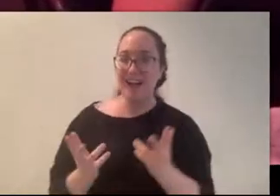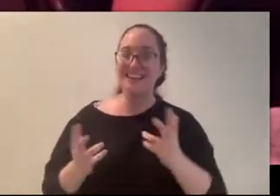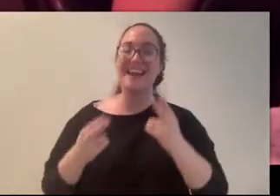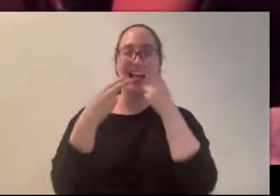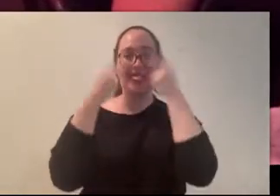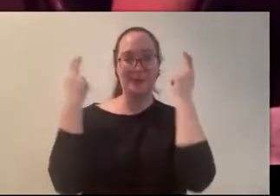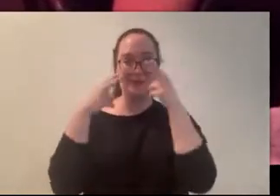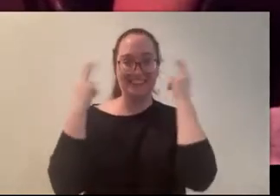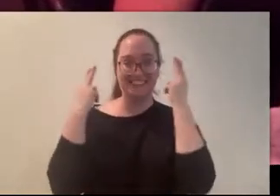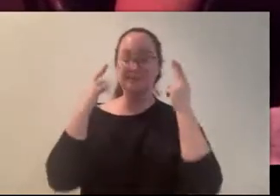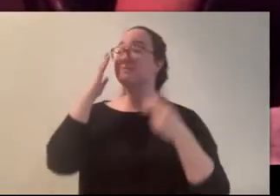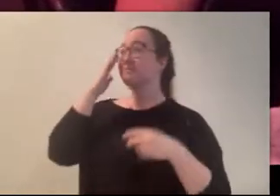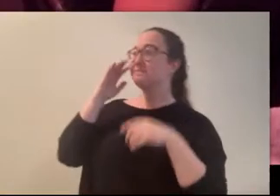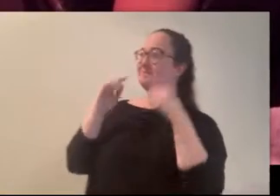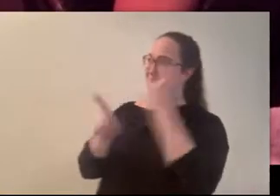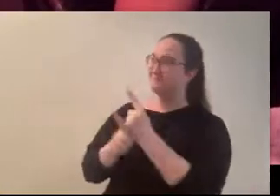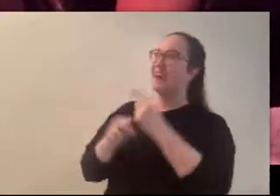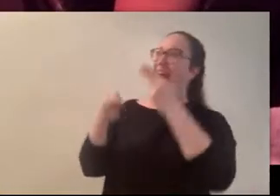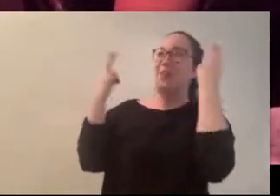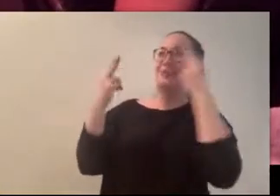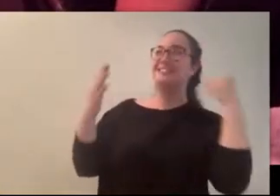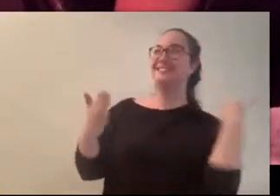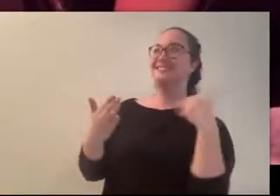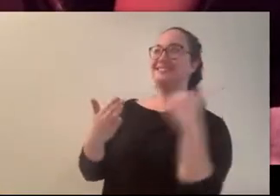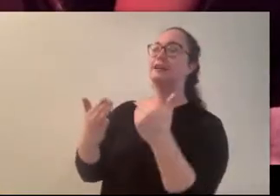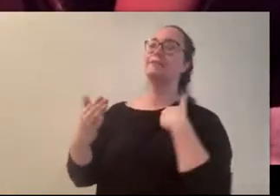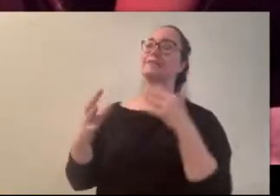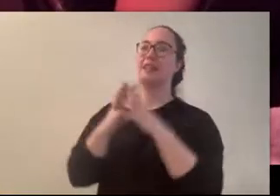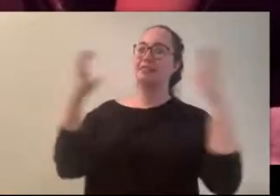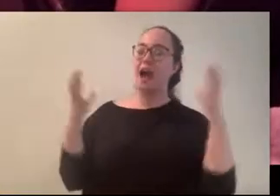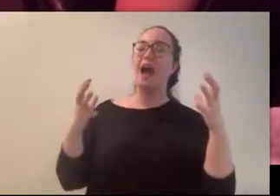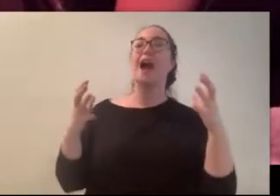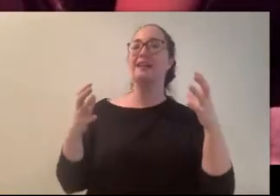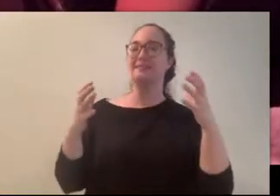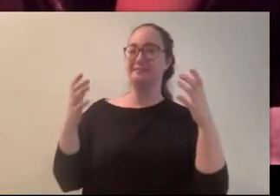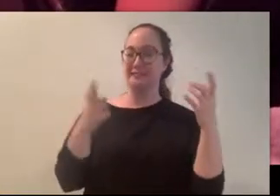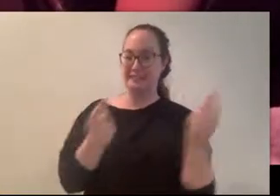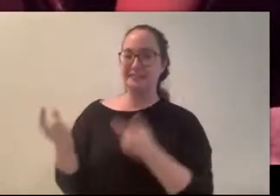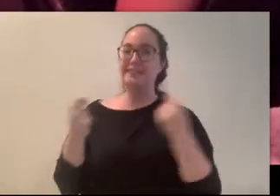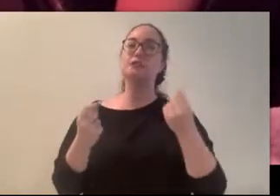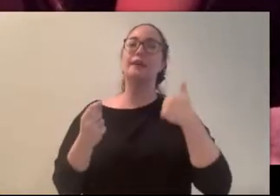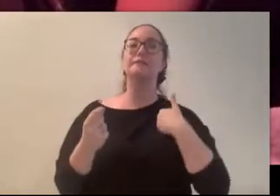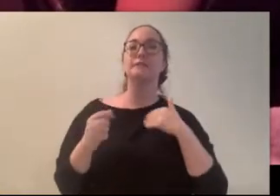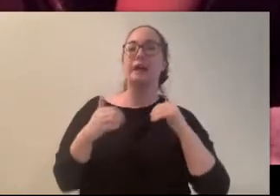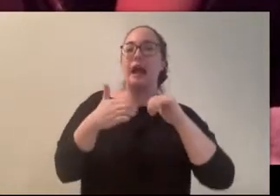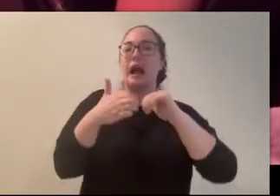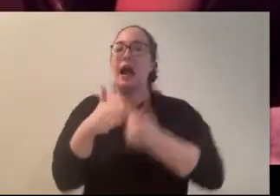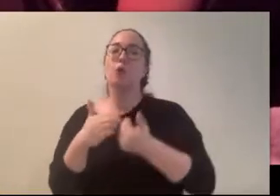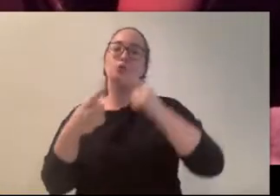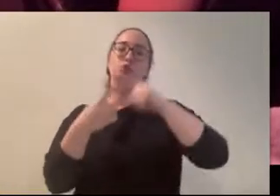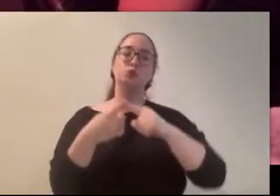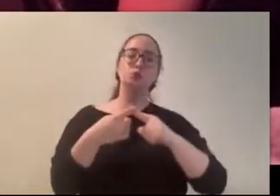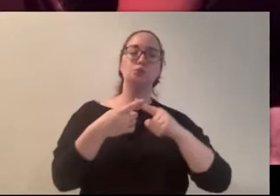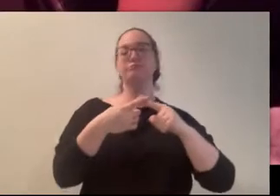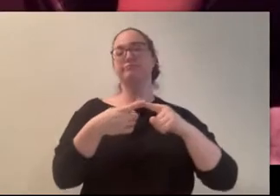to do a lot of stuff for our YouTube channel. We're going to do some how-to arts and crafts. We're going to do some how-to like carving a pumpkin, just stupid little nick-nacks like that,